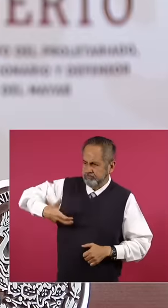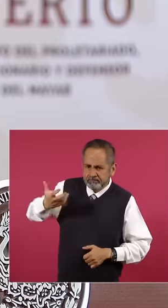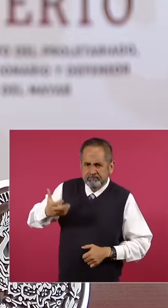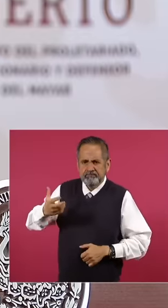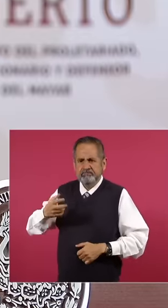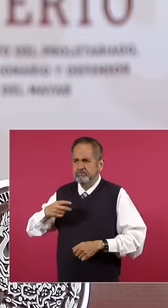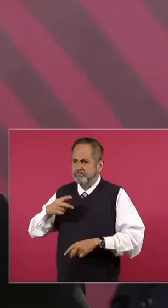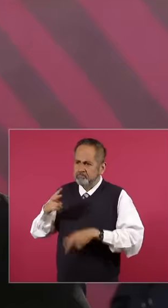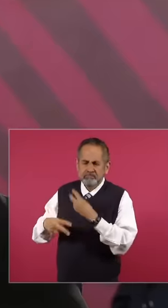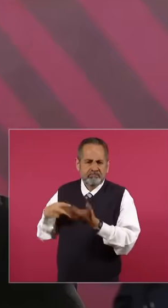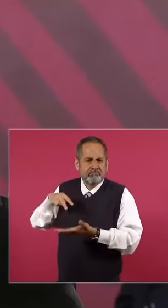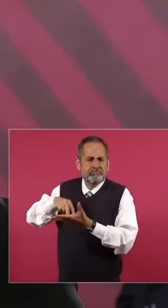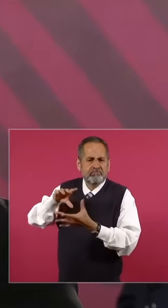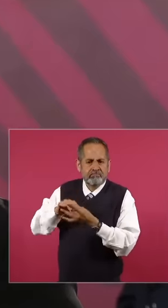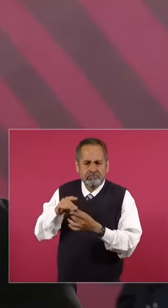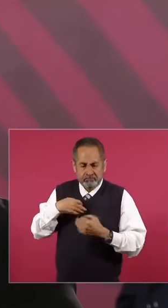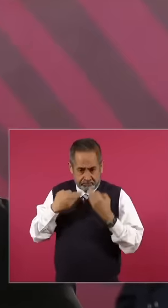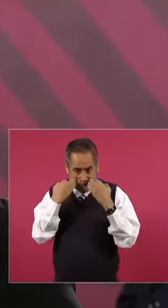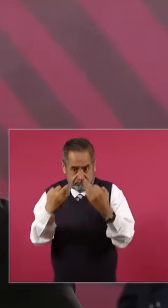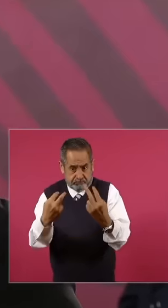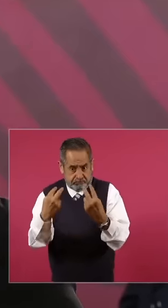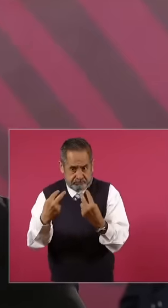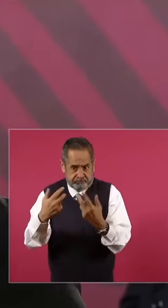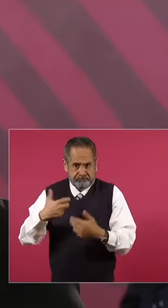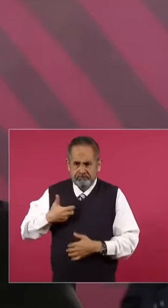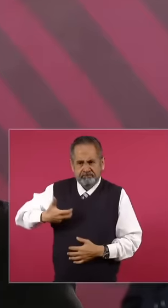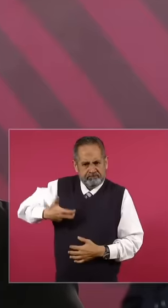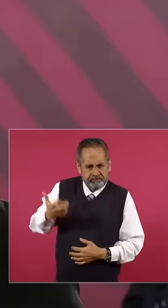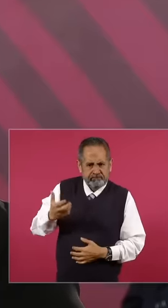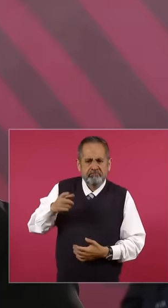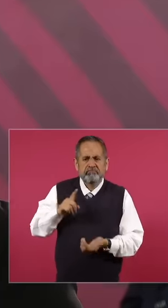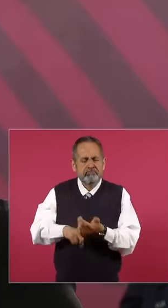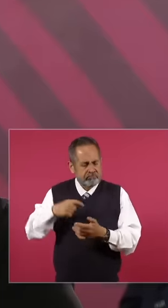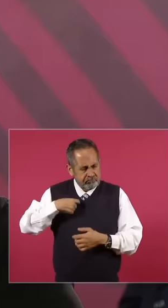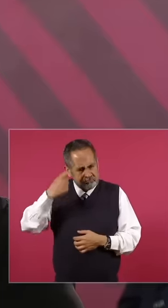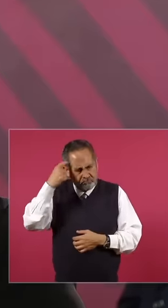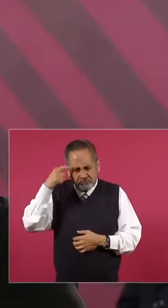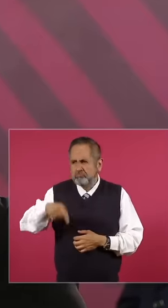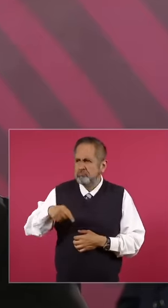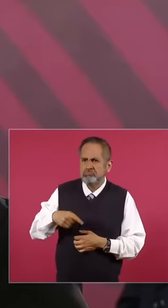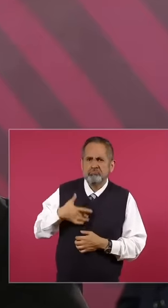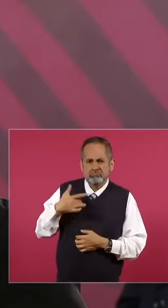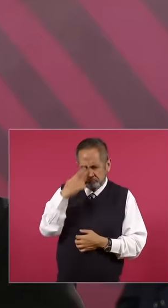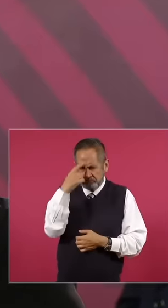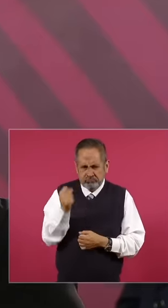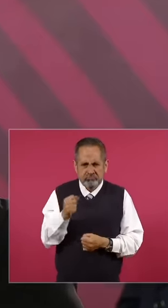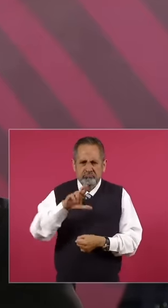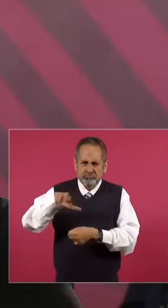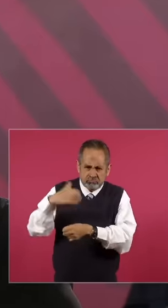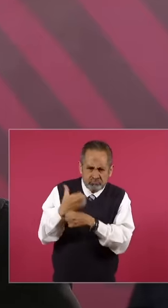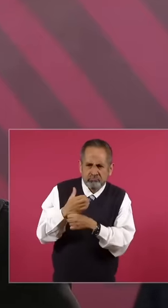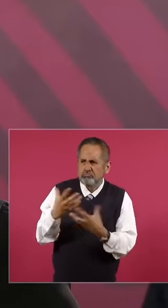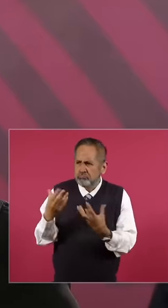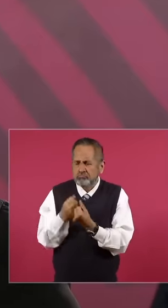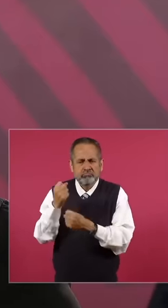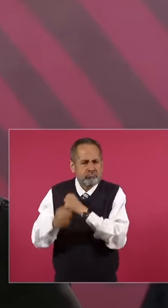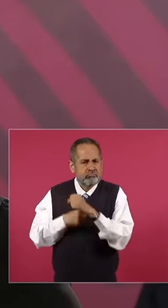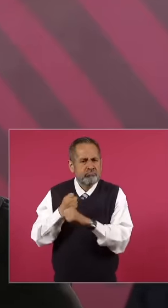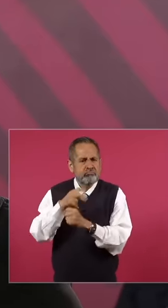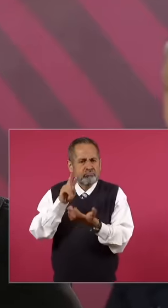that support me as a person convinced of a democratic republicanism of the 21st century where